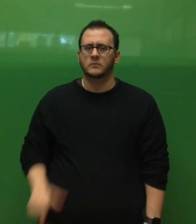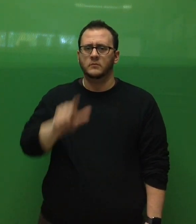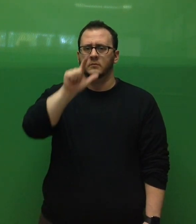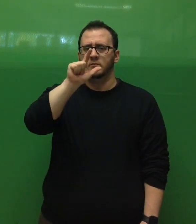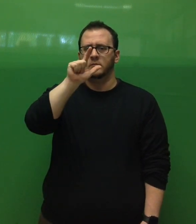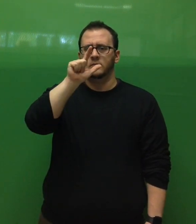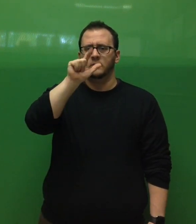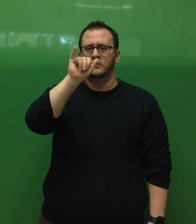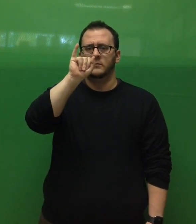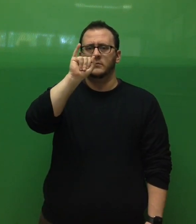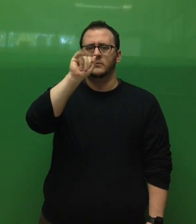like